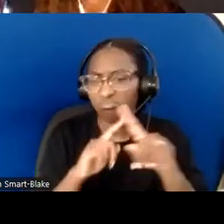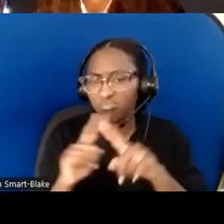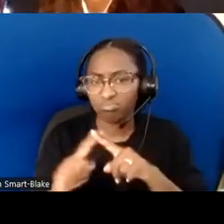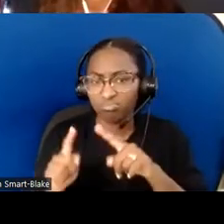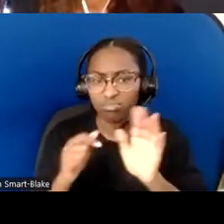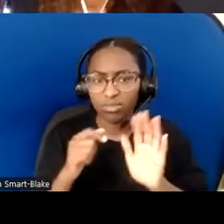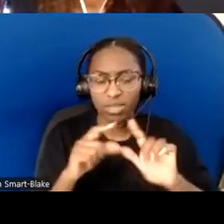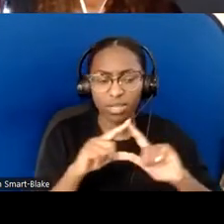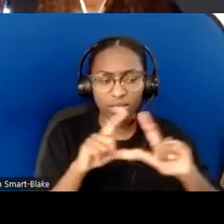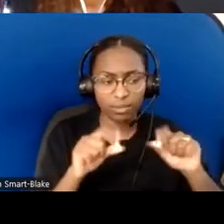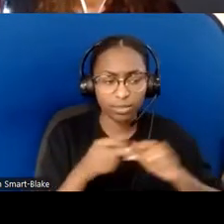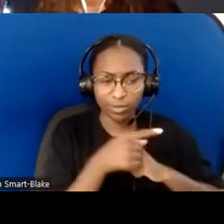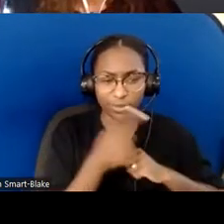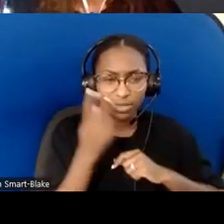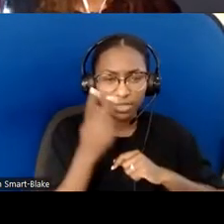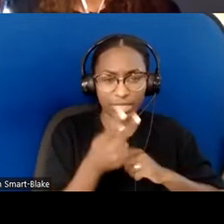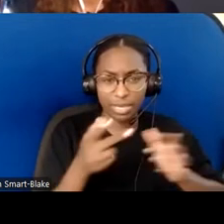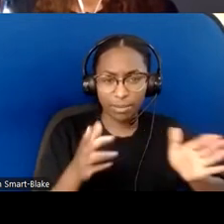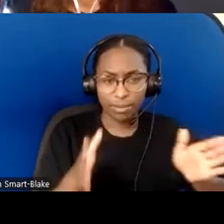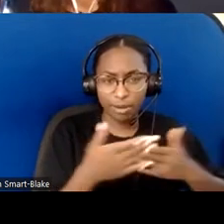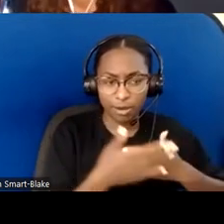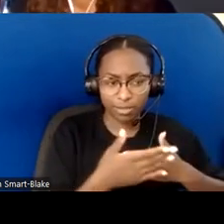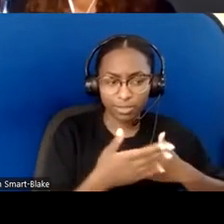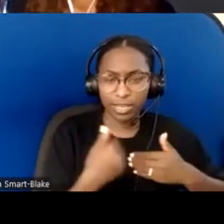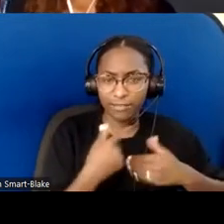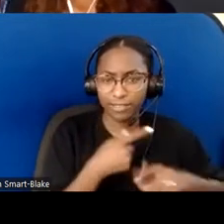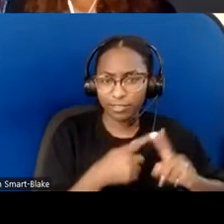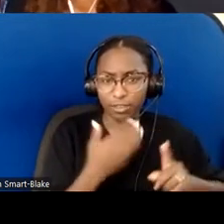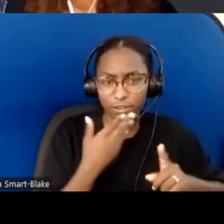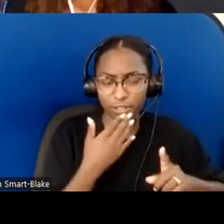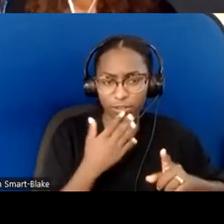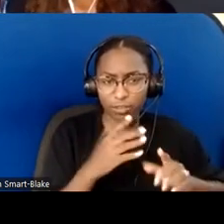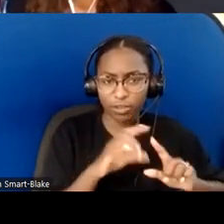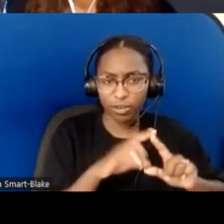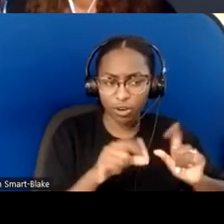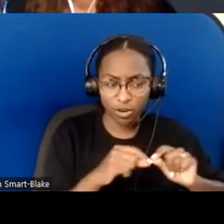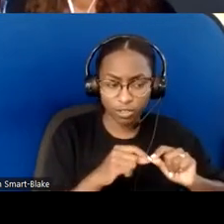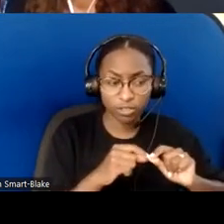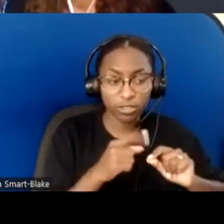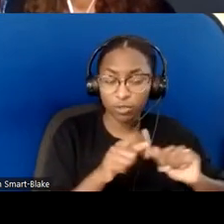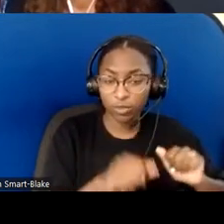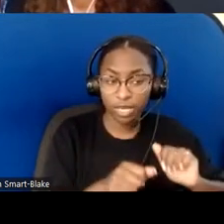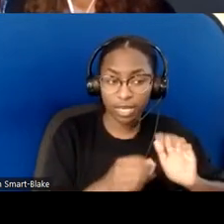the colored cards in it, and one of them has it where you can actually put the recipe on. The other two pictures show them in use